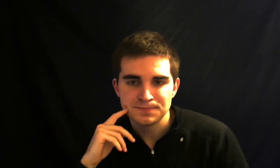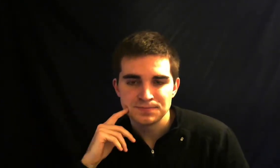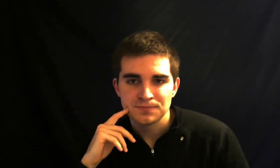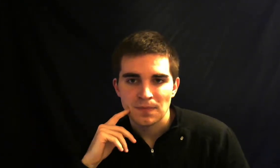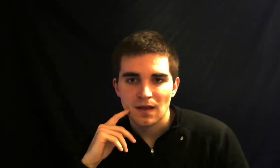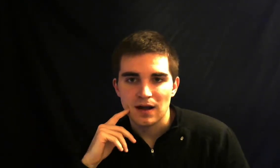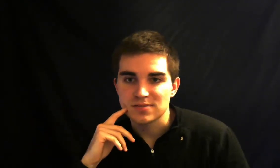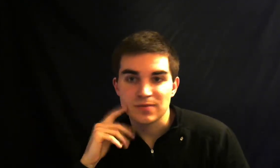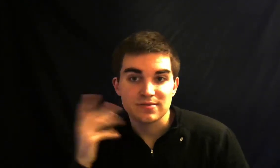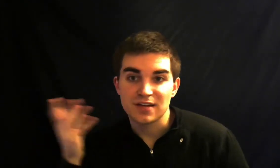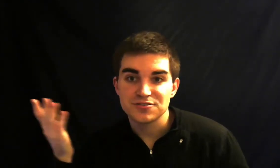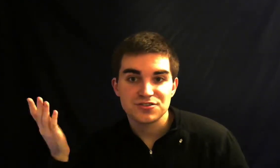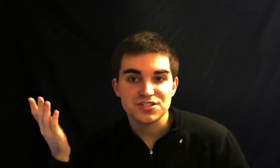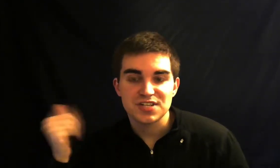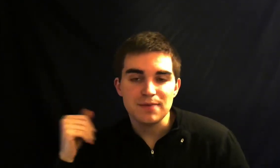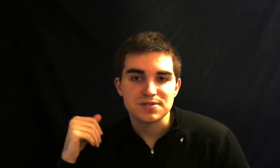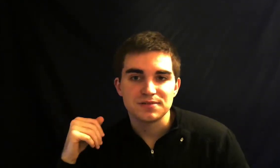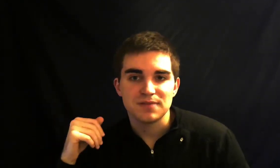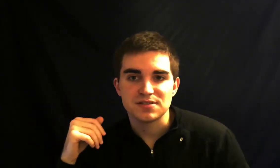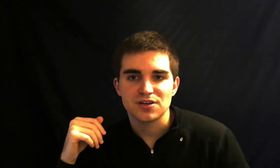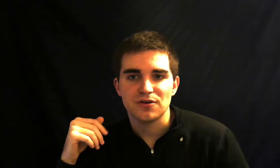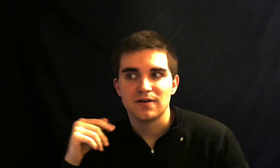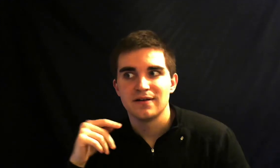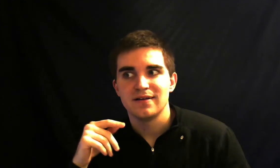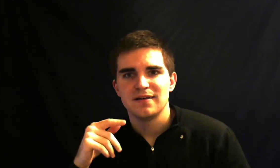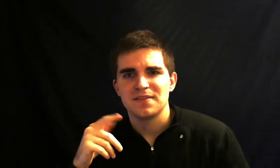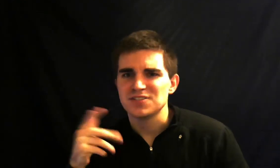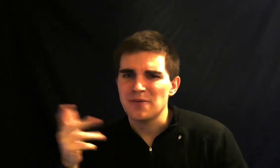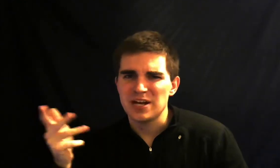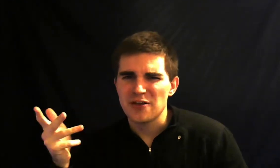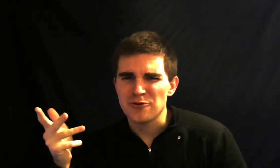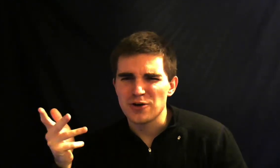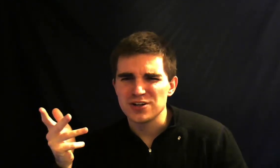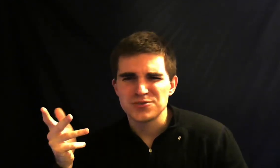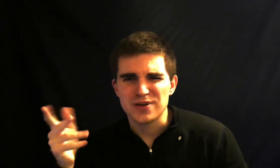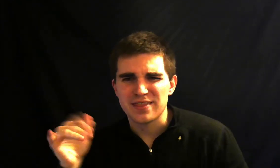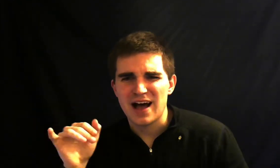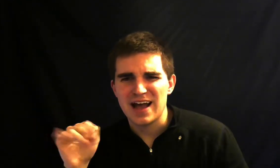sometimes letters are just skipped and so there's not many other words with I N